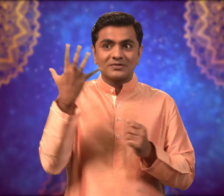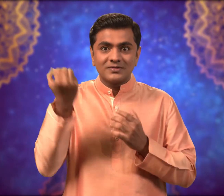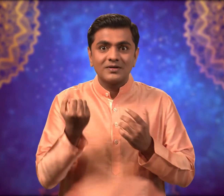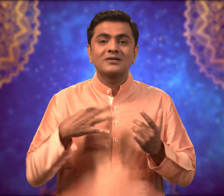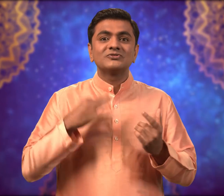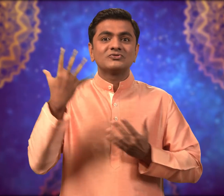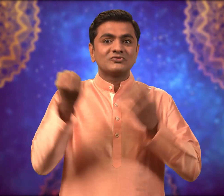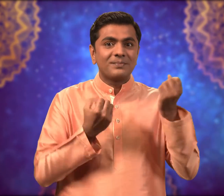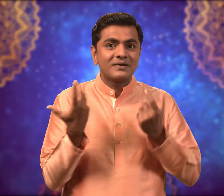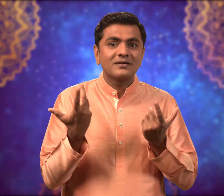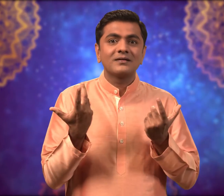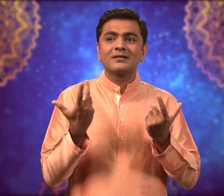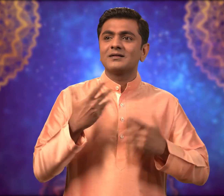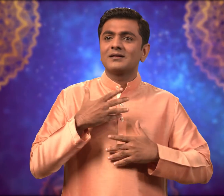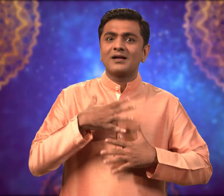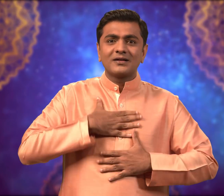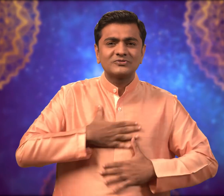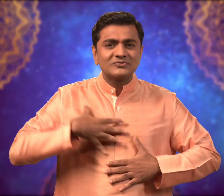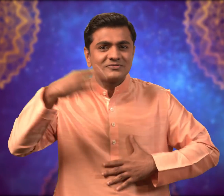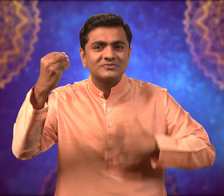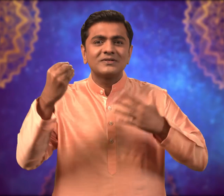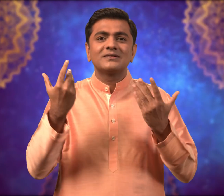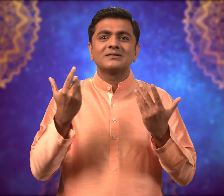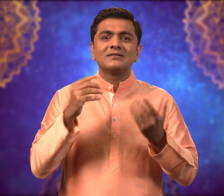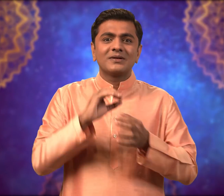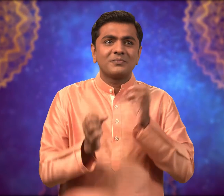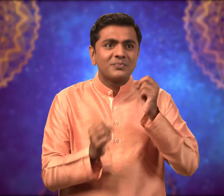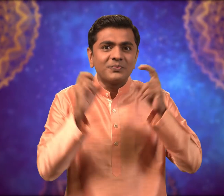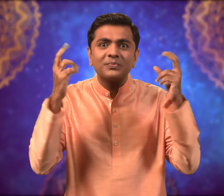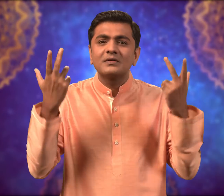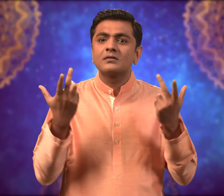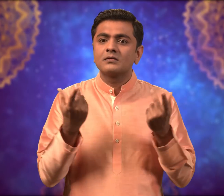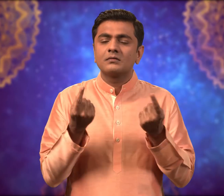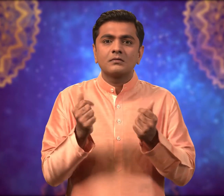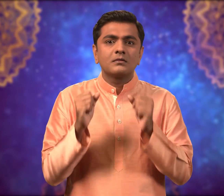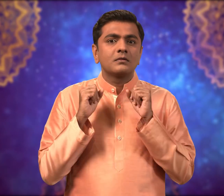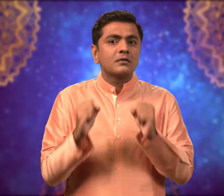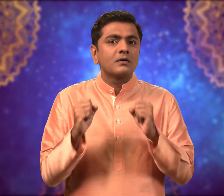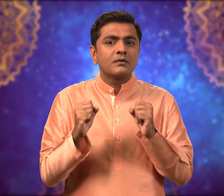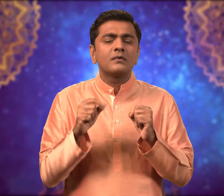they can't buy new clothes or burst crackers.